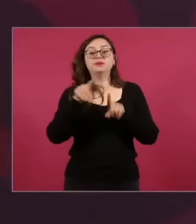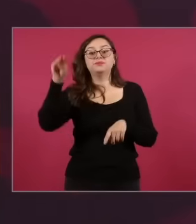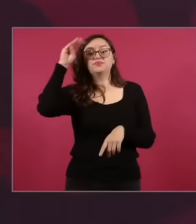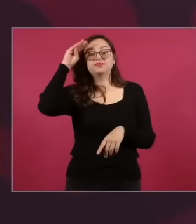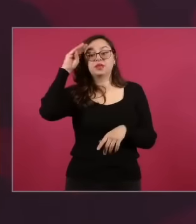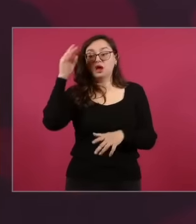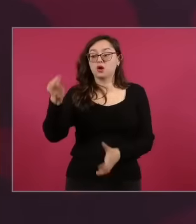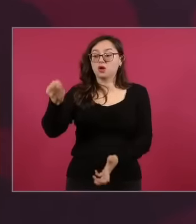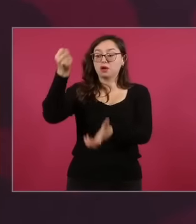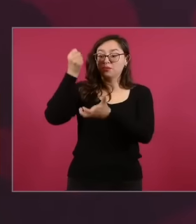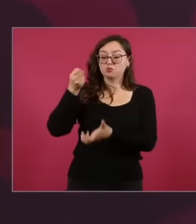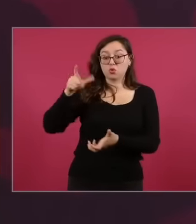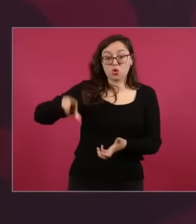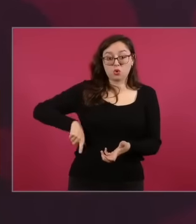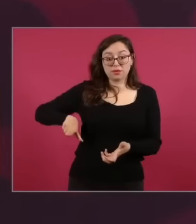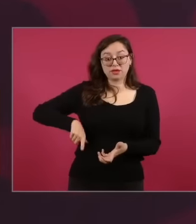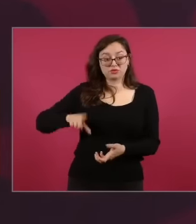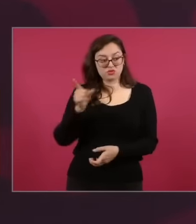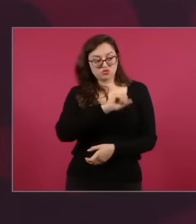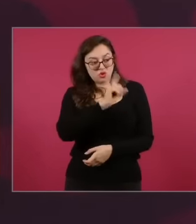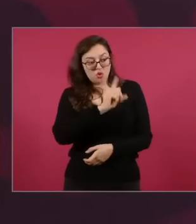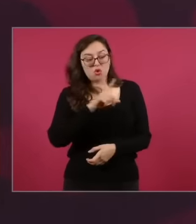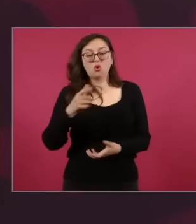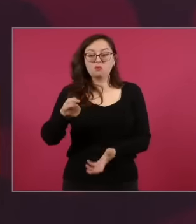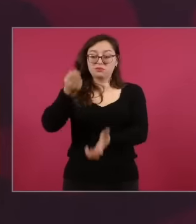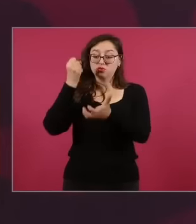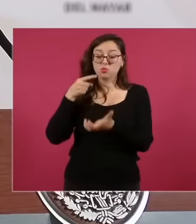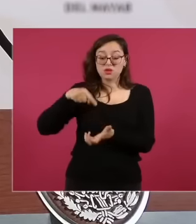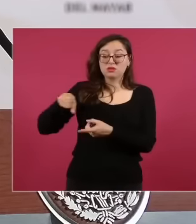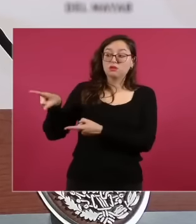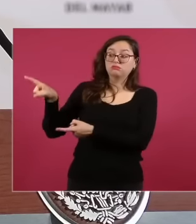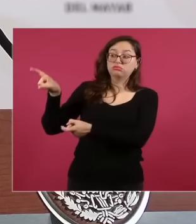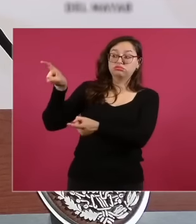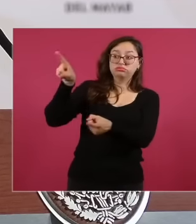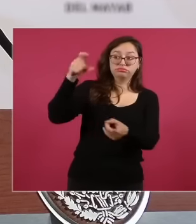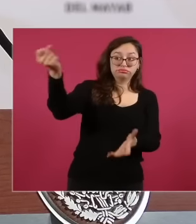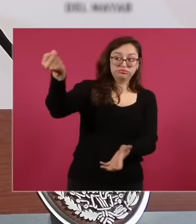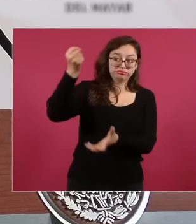budget is not the government's the budget belongs to the people We are simply the